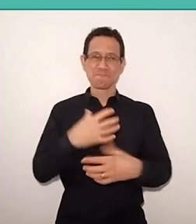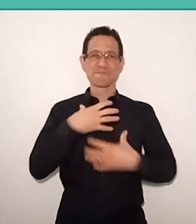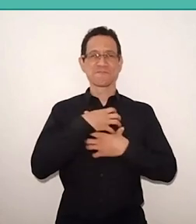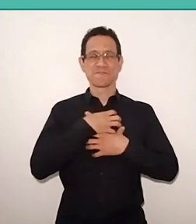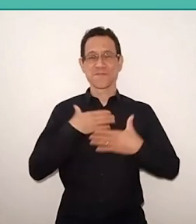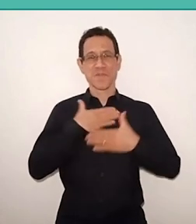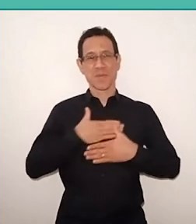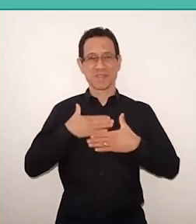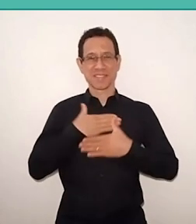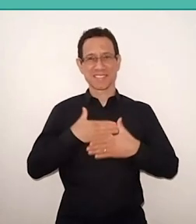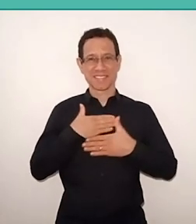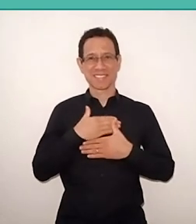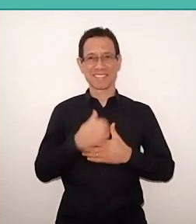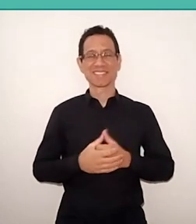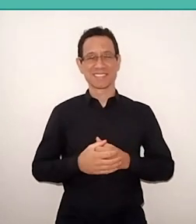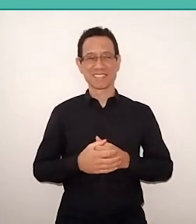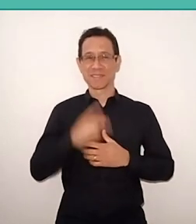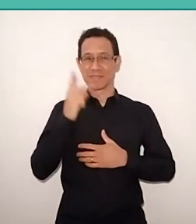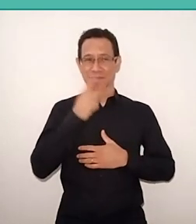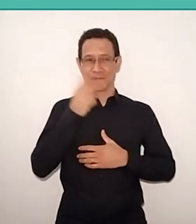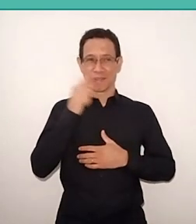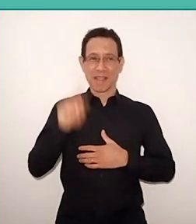If I talk about it, it's for underline the importance